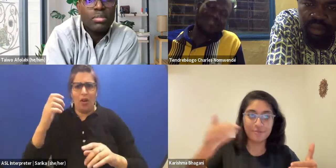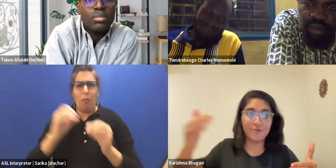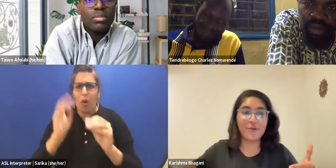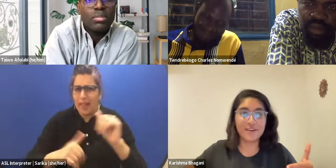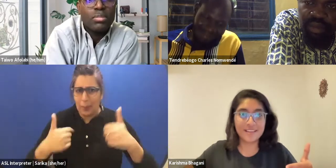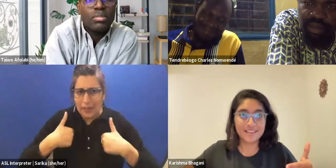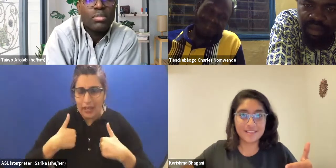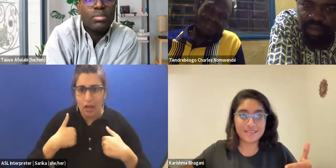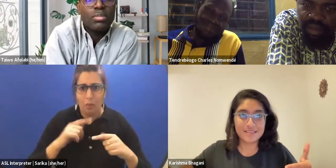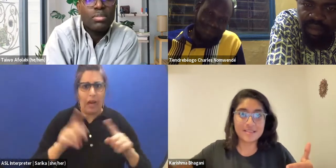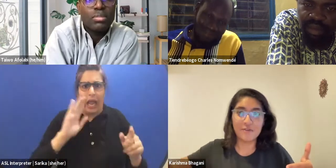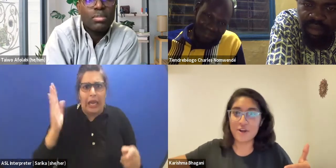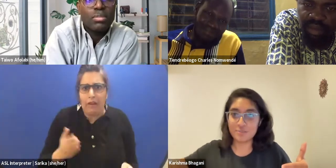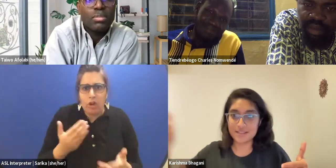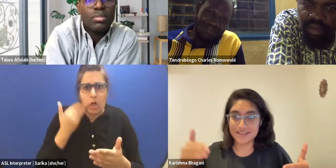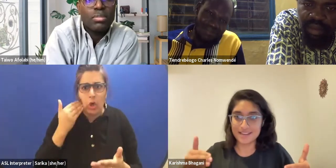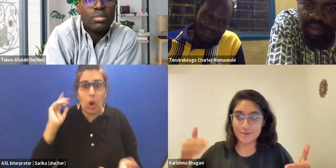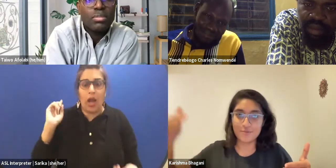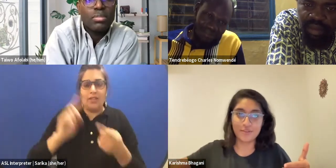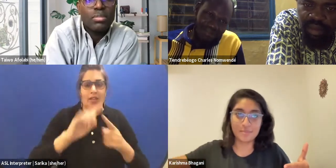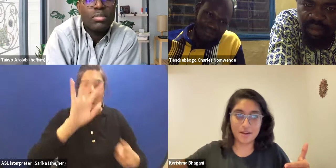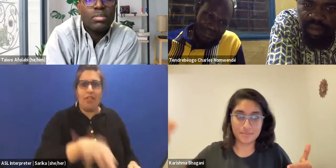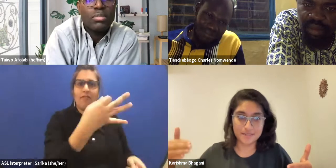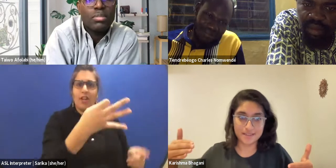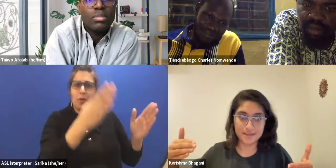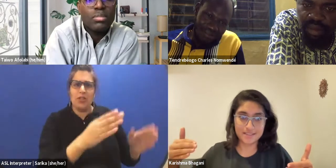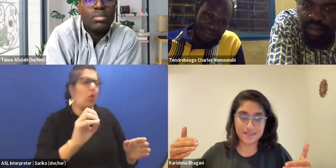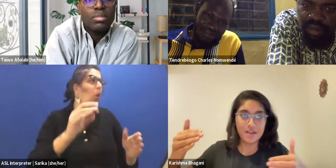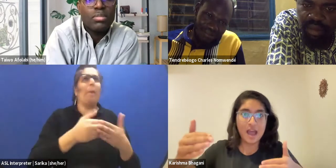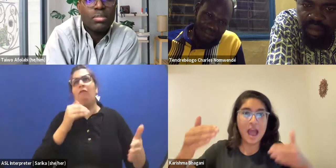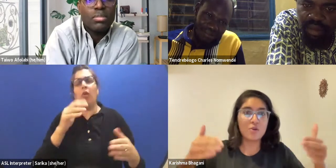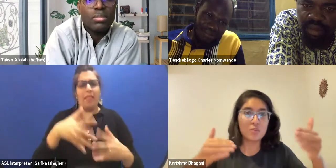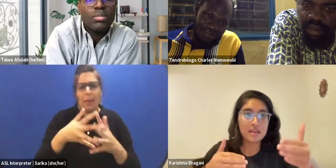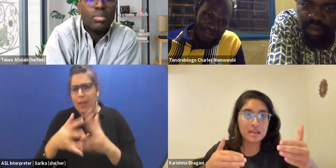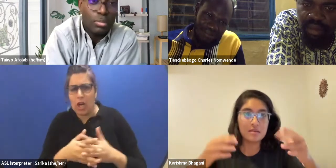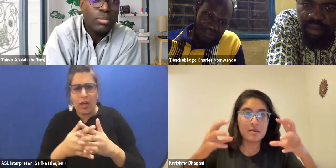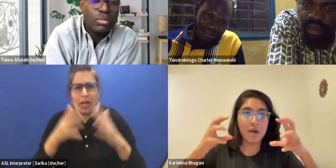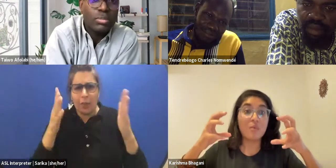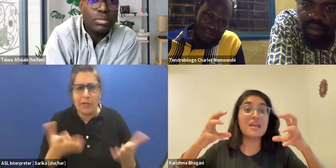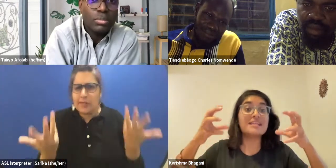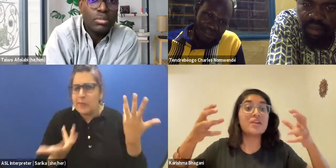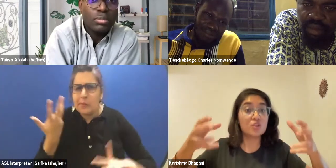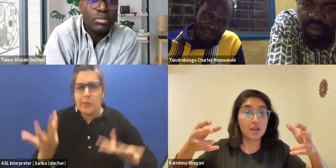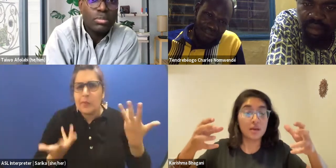before the French person does or before the American person does? How are we intentional